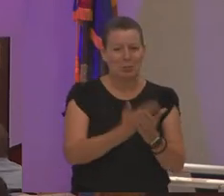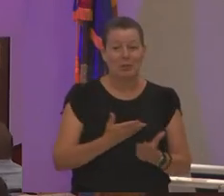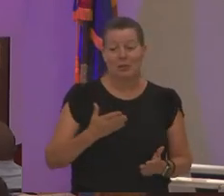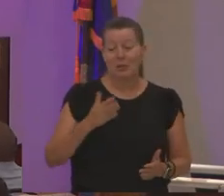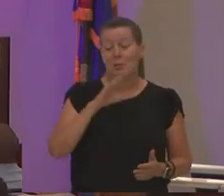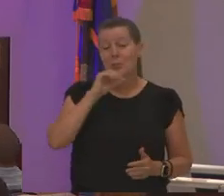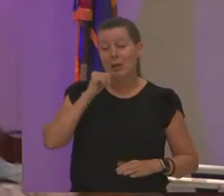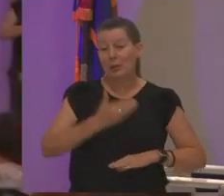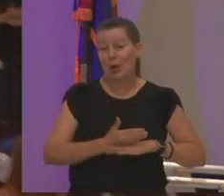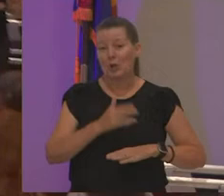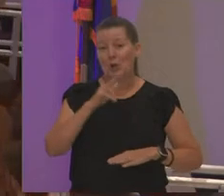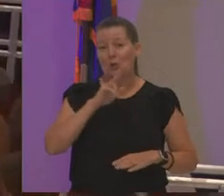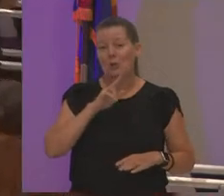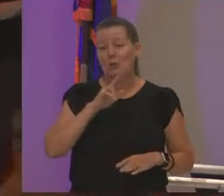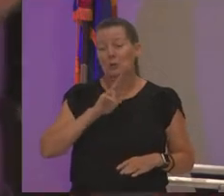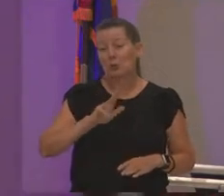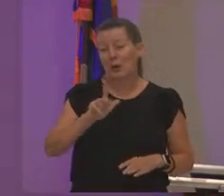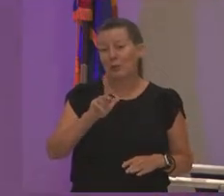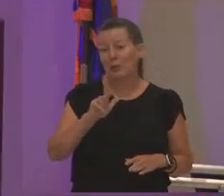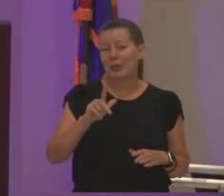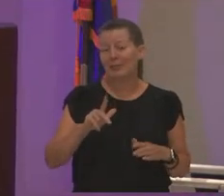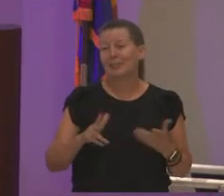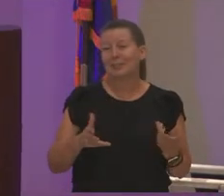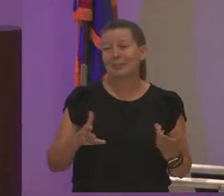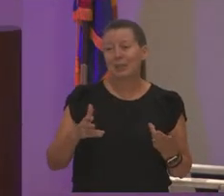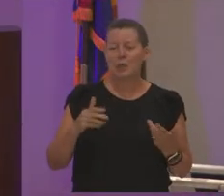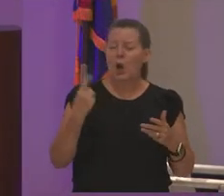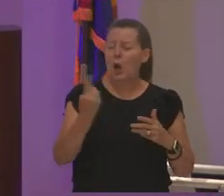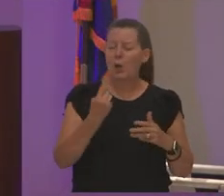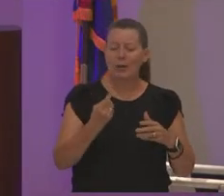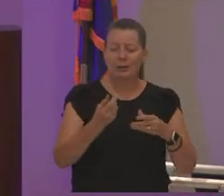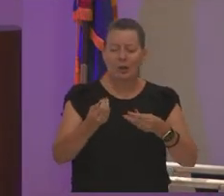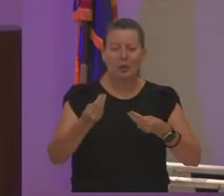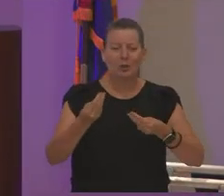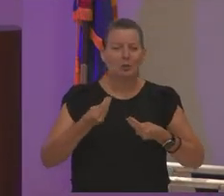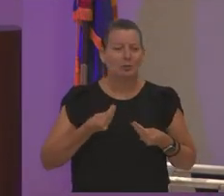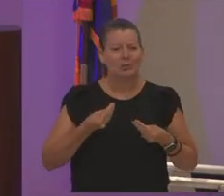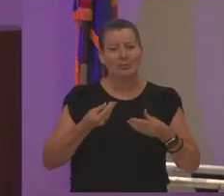always humble humbles me if you have children it doesn't matter your title use this mama to them